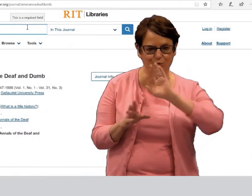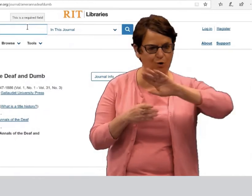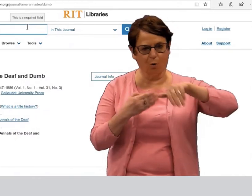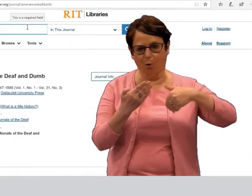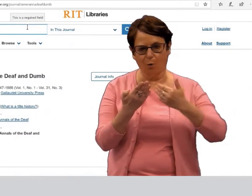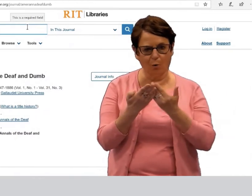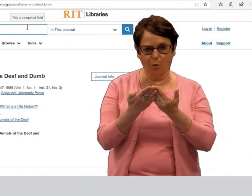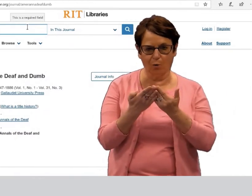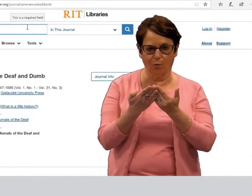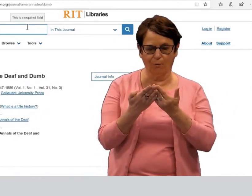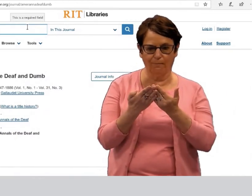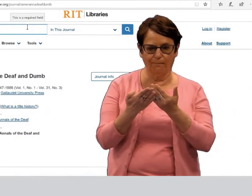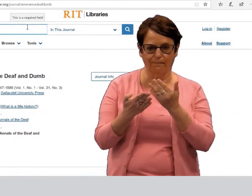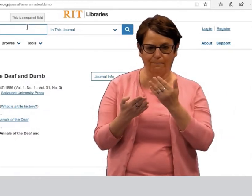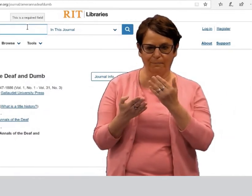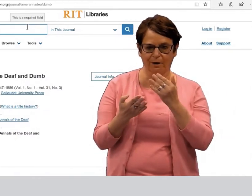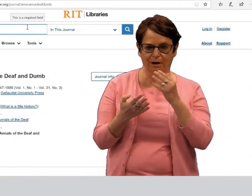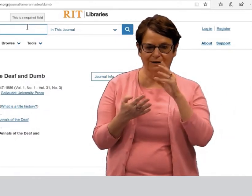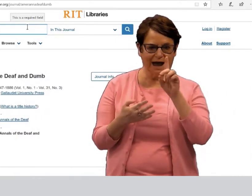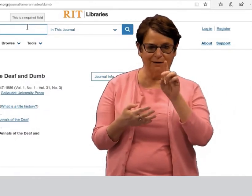You do not want to search the whole database.